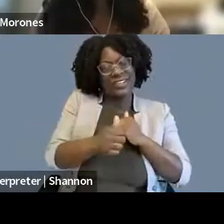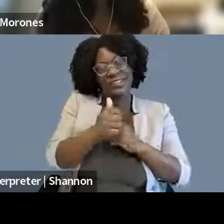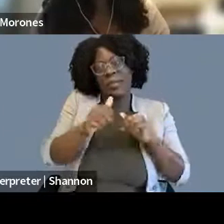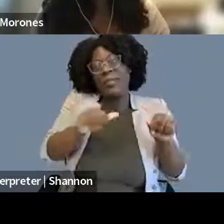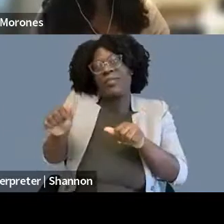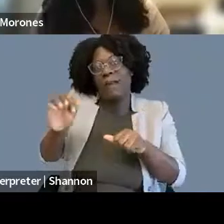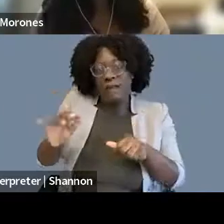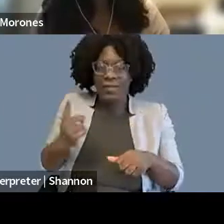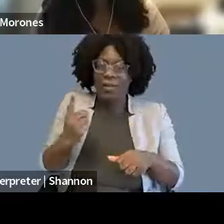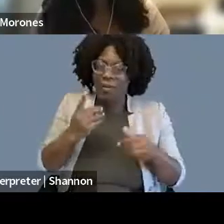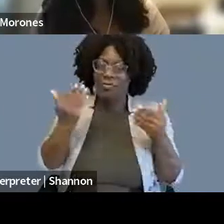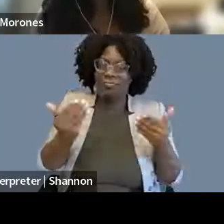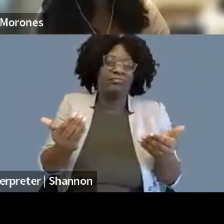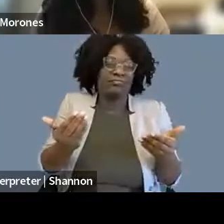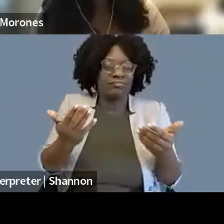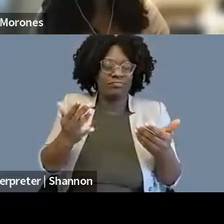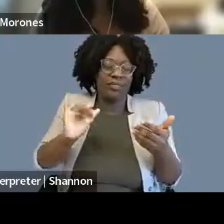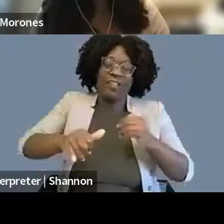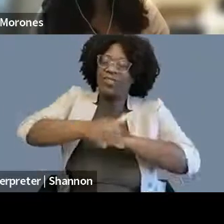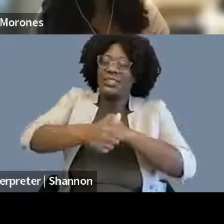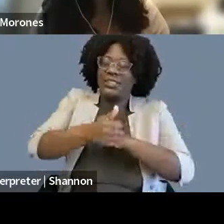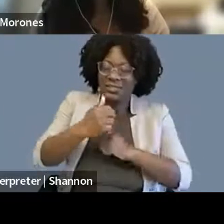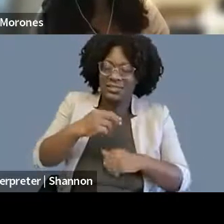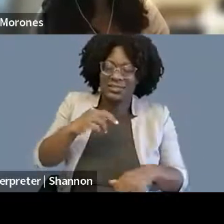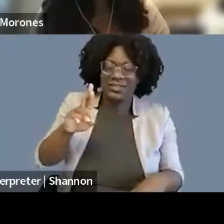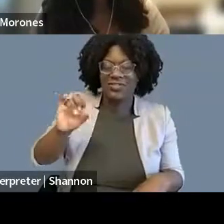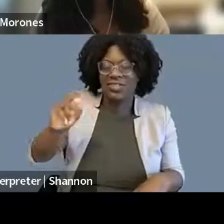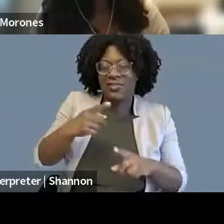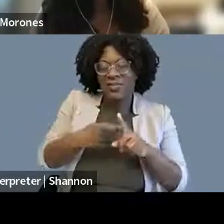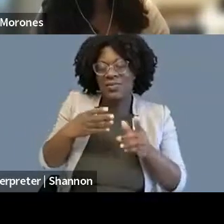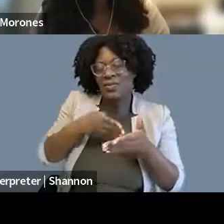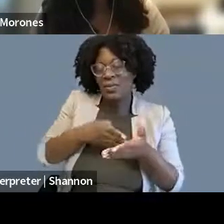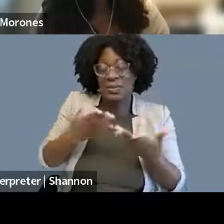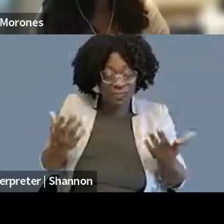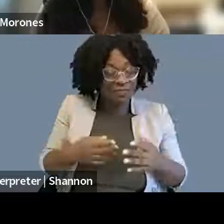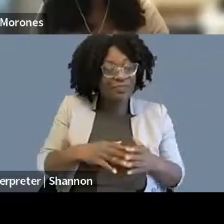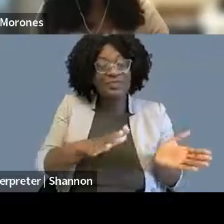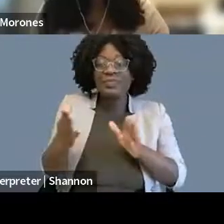Nora, I think you're up next, I'm very excited to hear about what you're up to on a day-to-day basis.